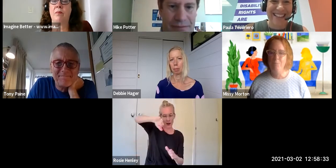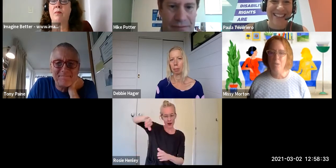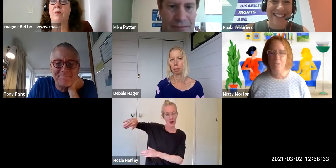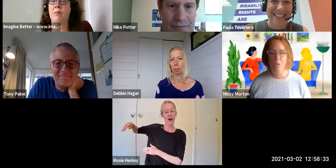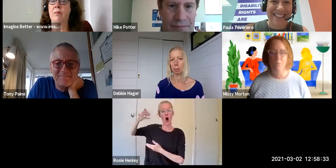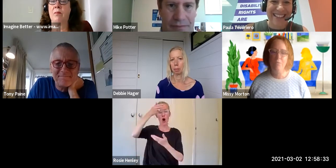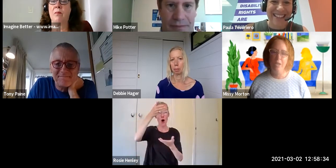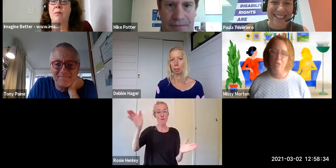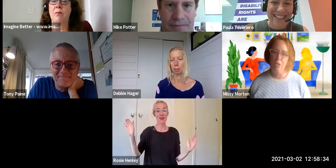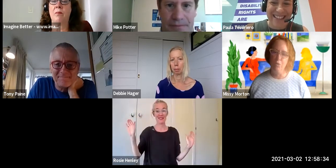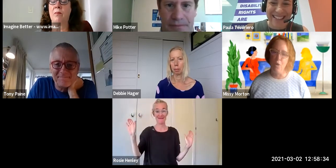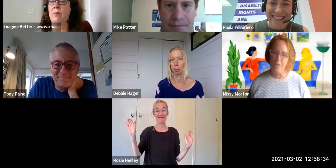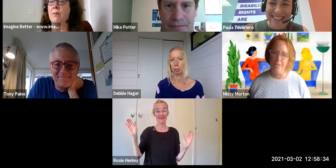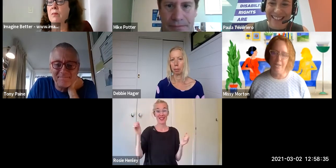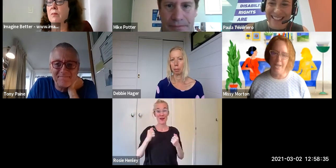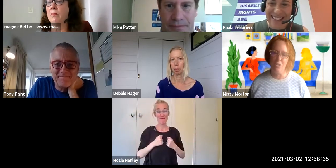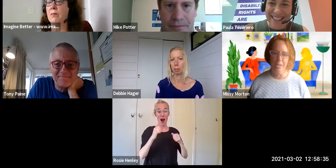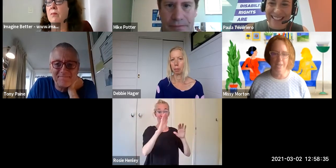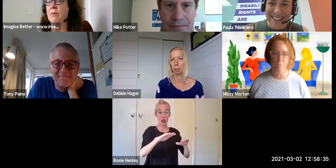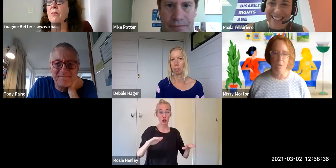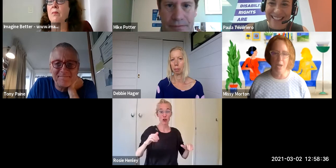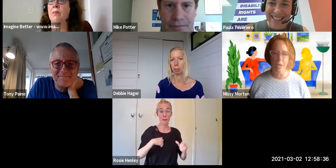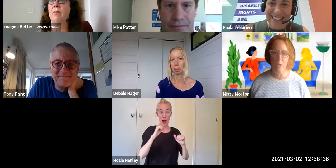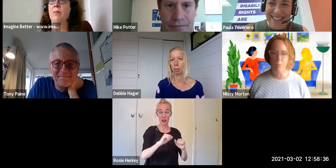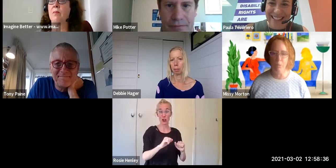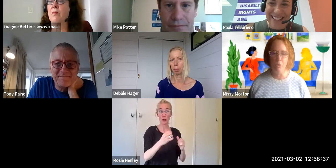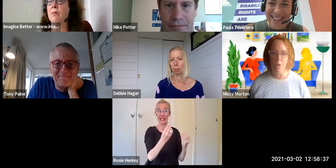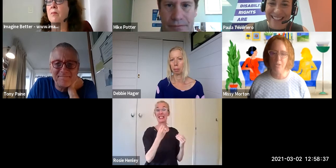And so one advantage of caucusing occasionally is to be around other people who are also